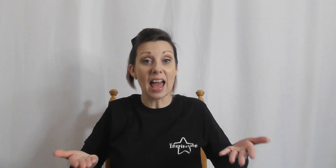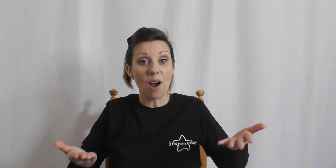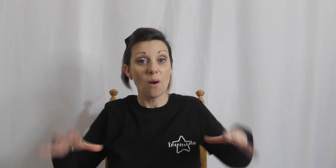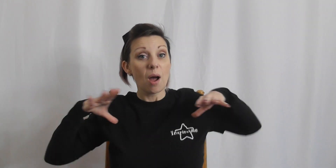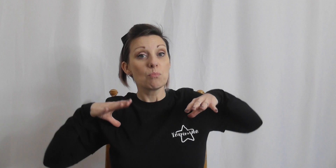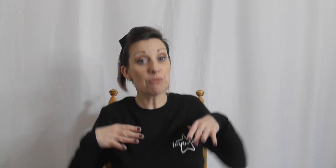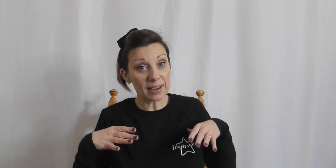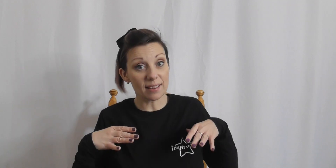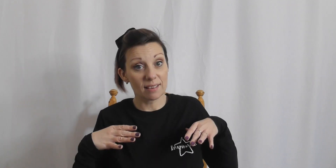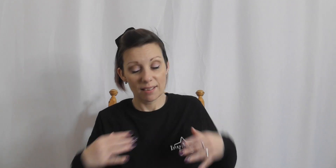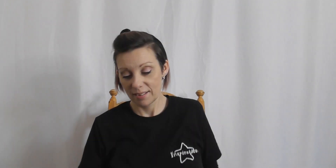now break